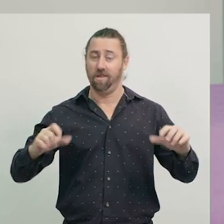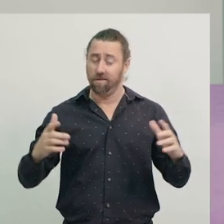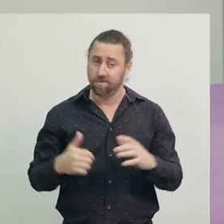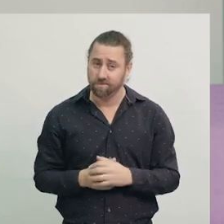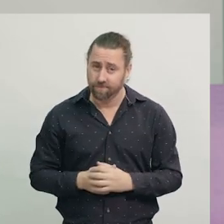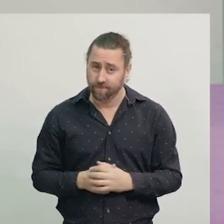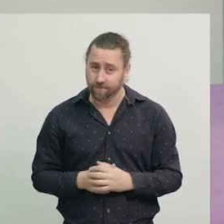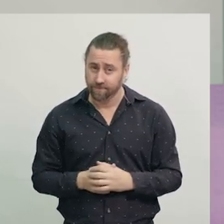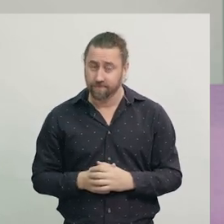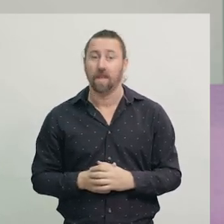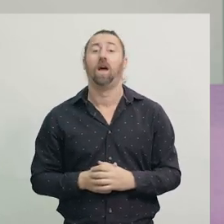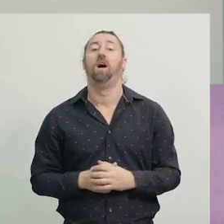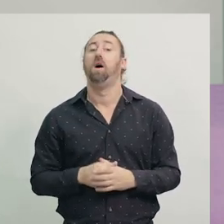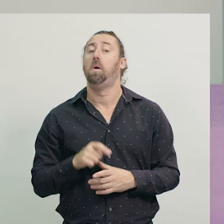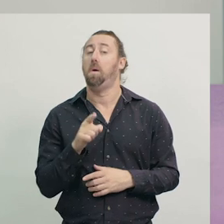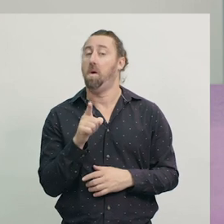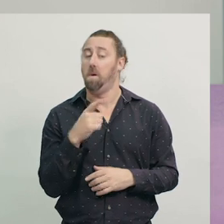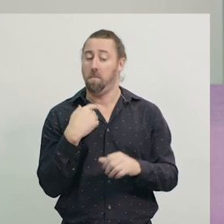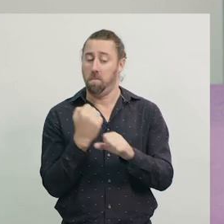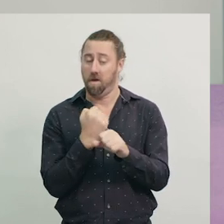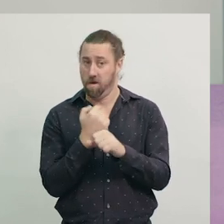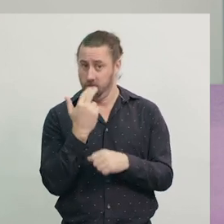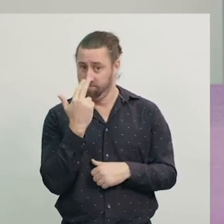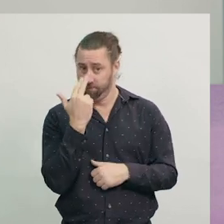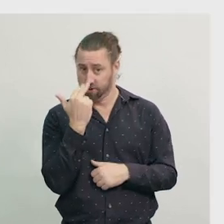Now it's time to make a picture, with our tangrams.